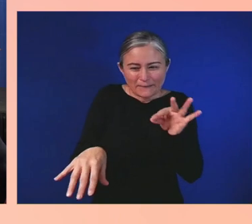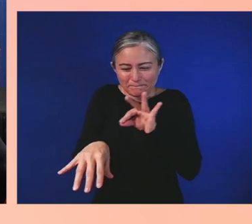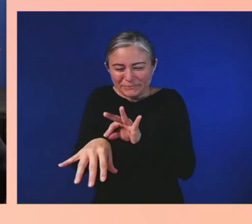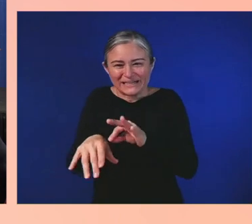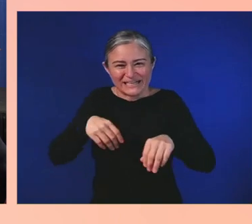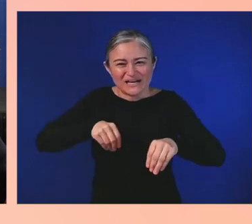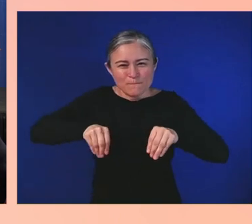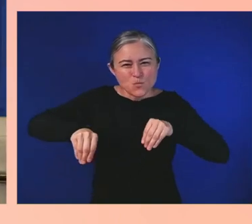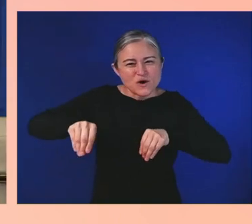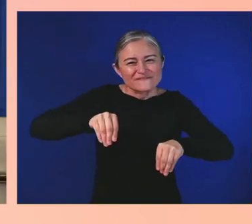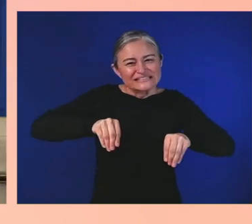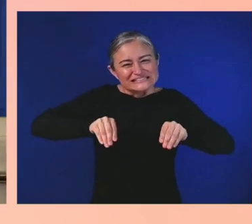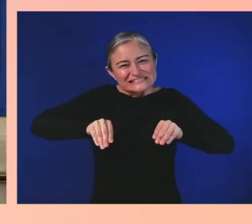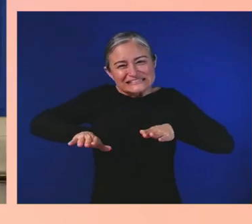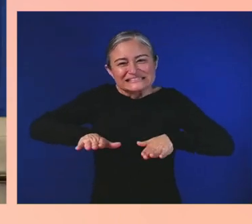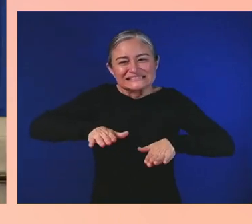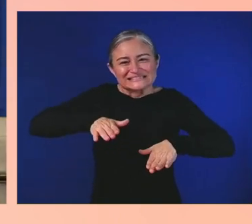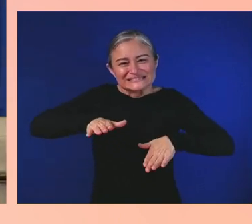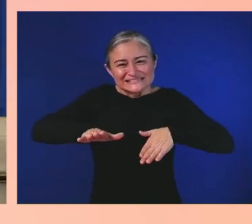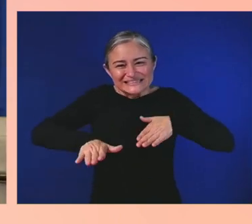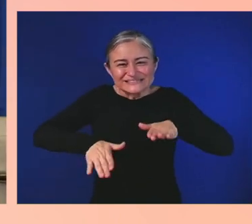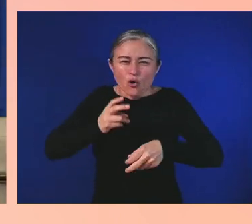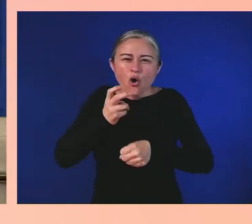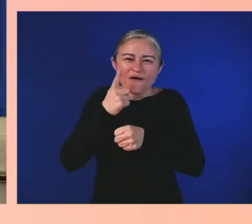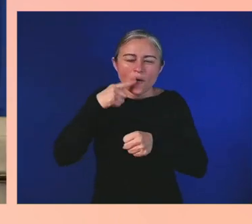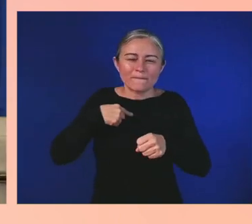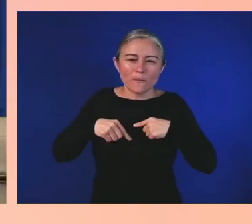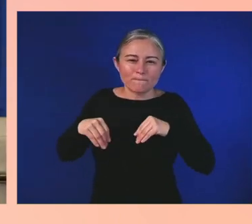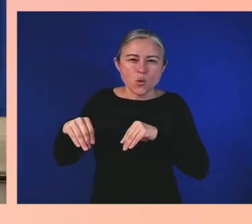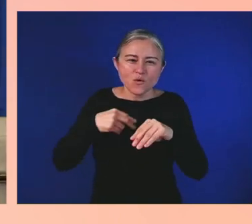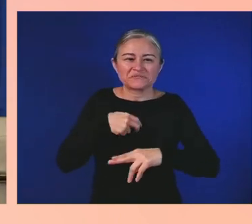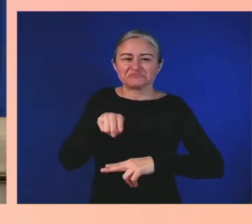Again, like Emmett and like anyone else,